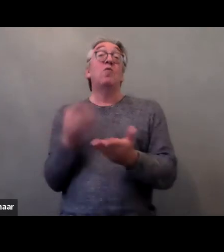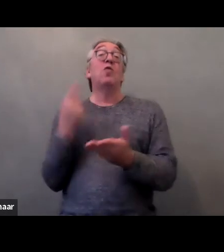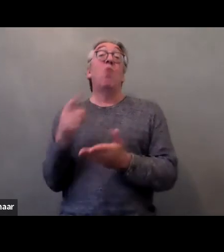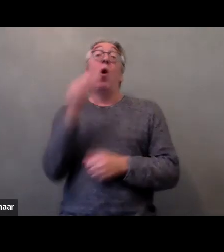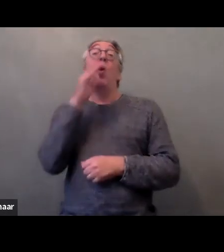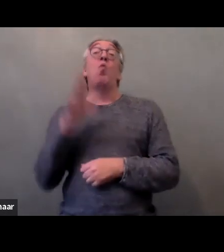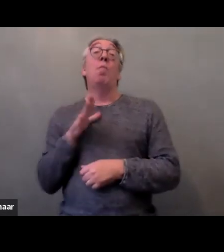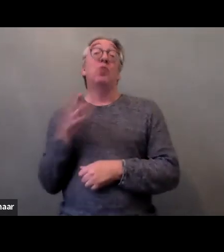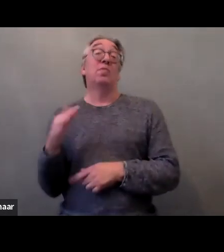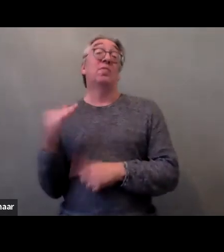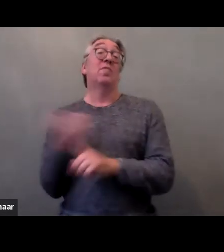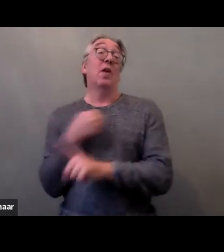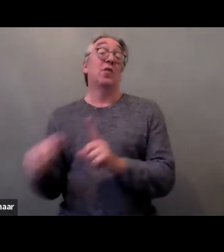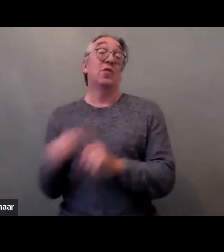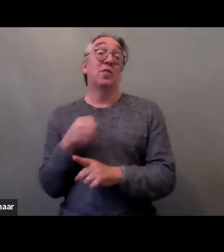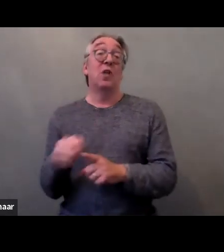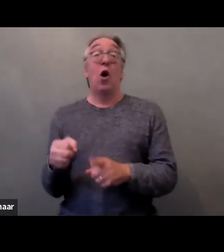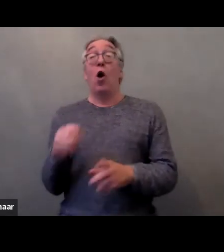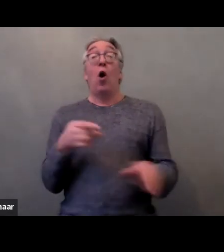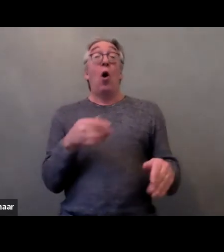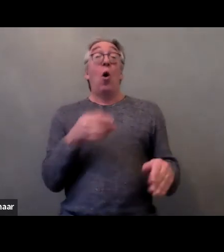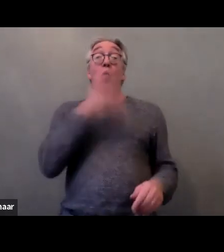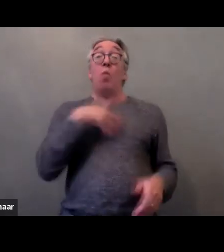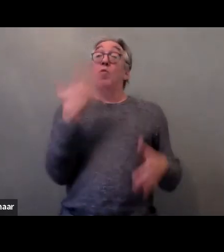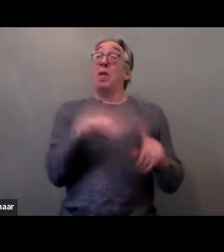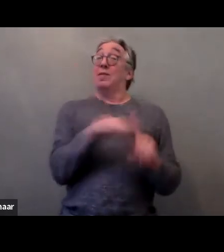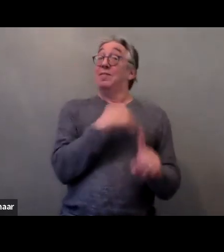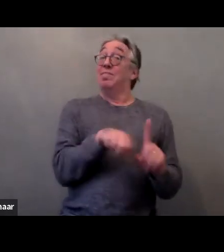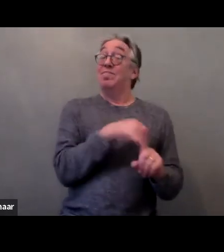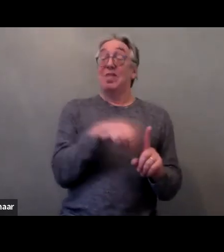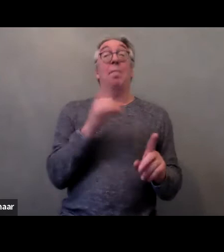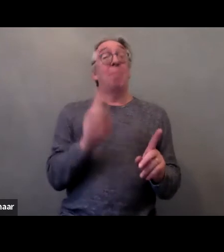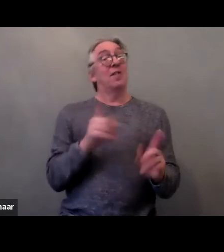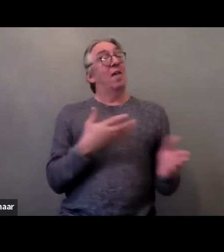support for victims of sexual violence and protection of child witnesses.